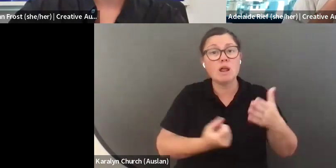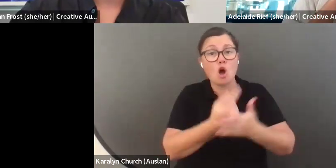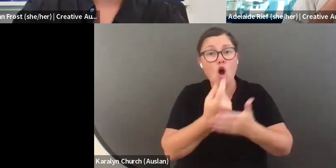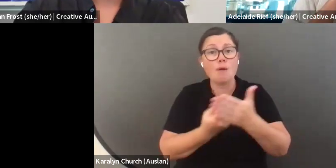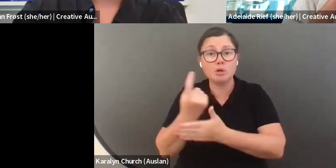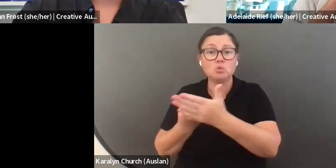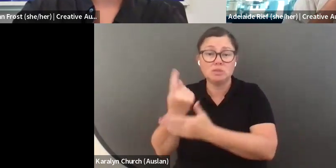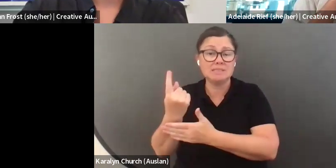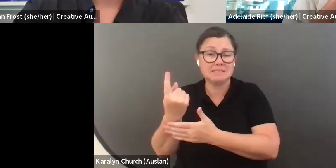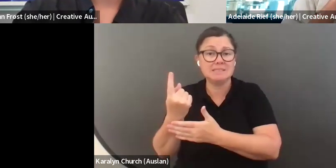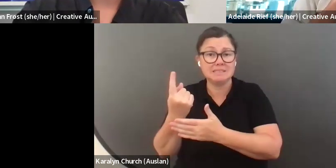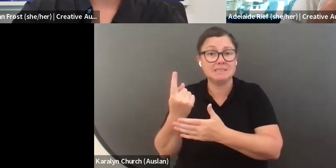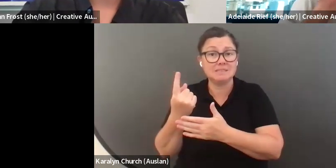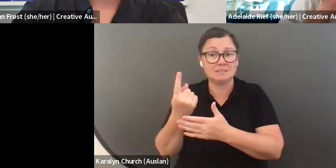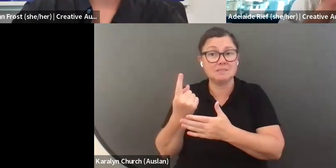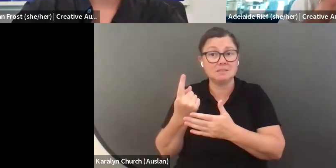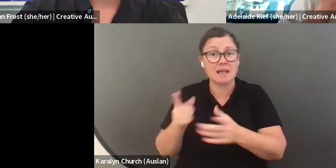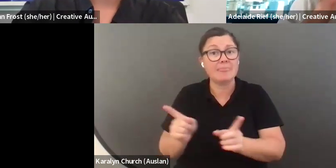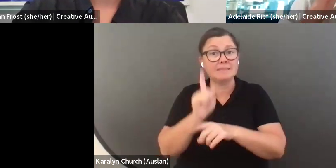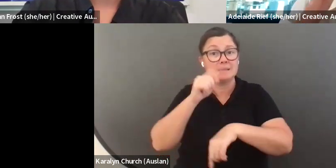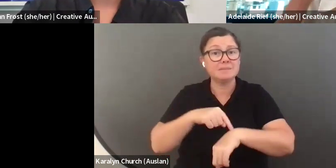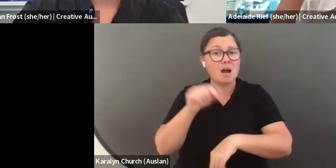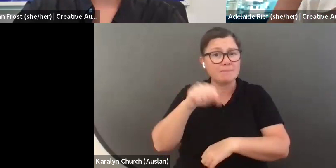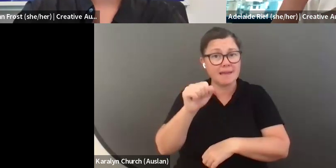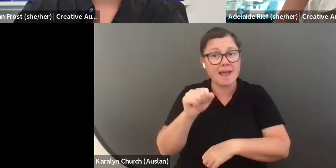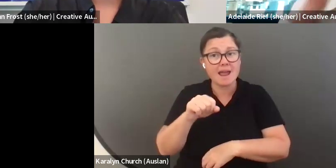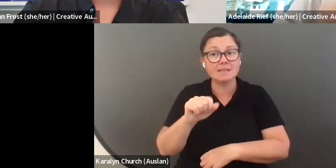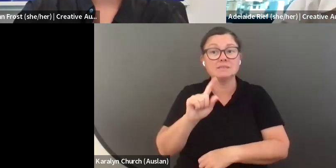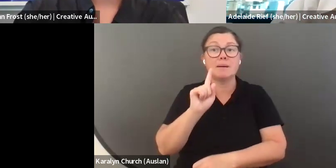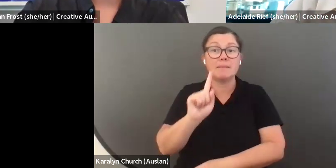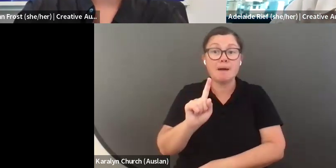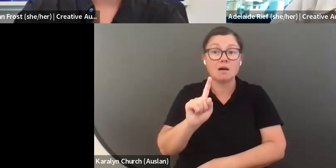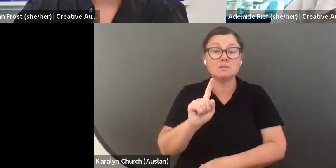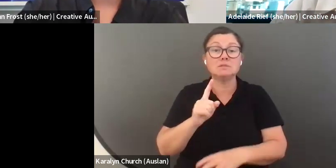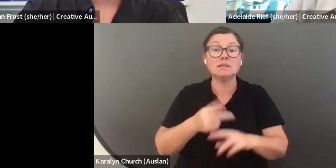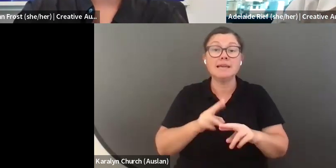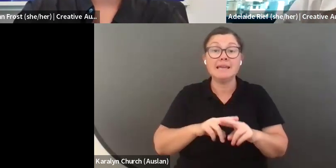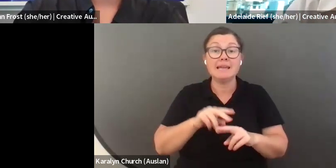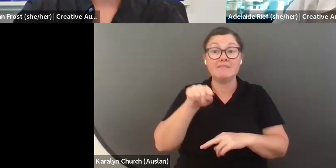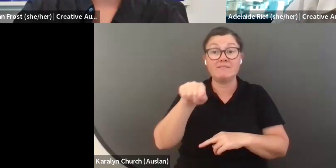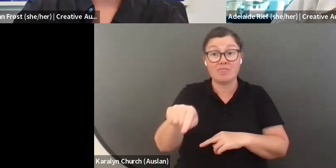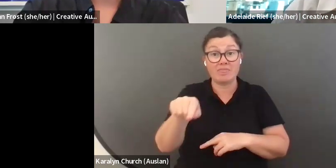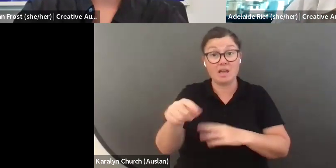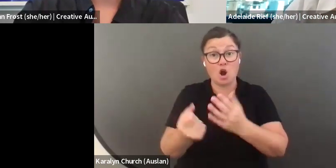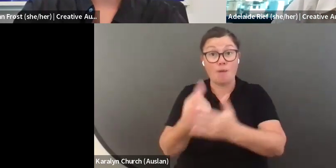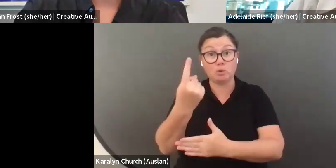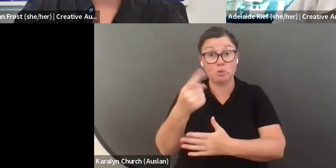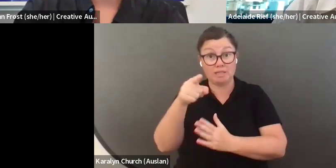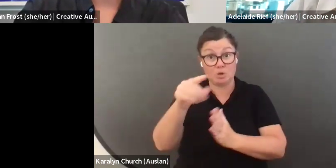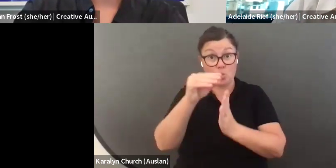Australia has available at the moment. The answer is, in general, you are going to be able to apply for other Creative Australia